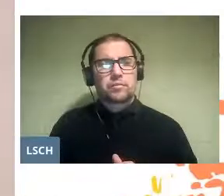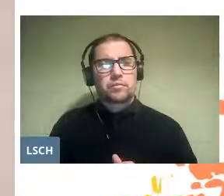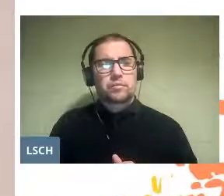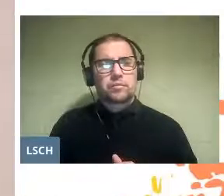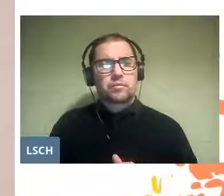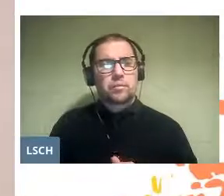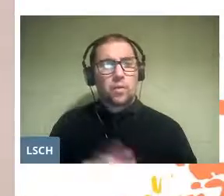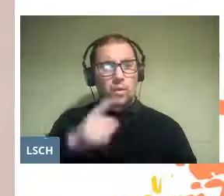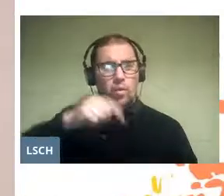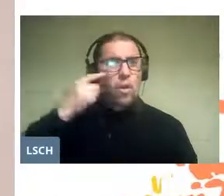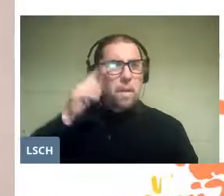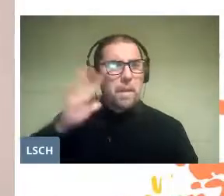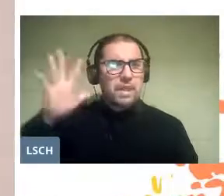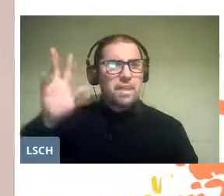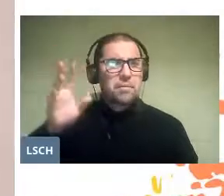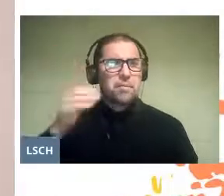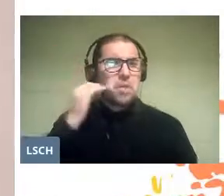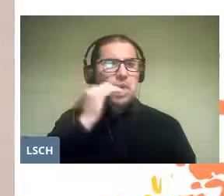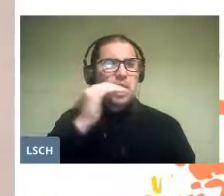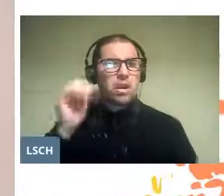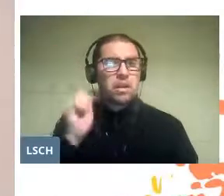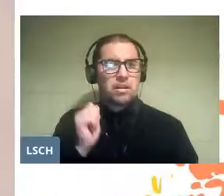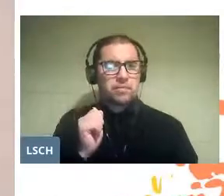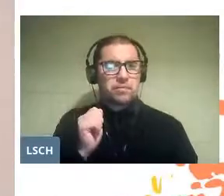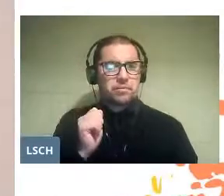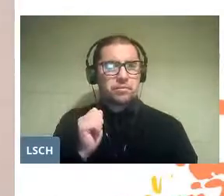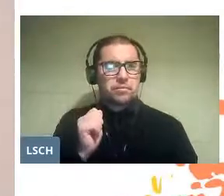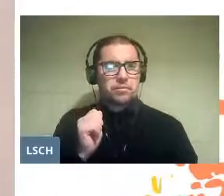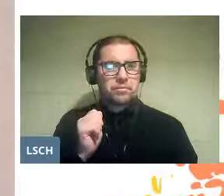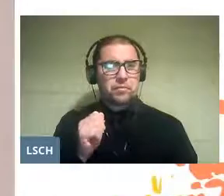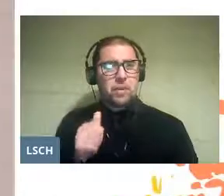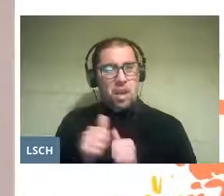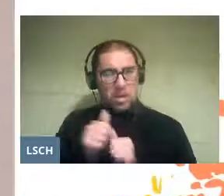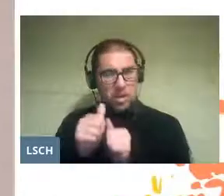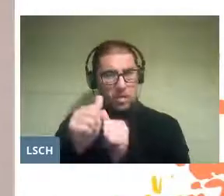Let's imagine that the children, guided by their Spanish teachers,